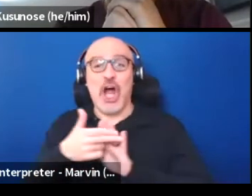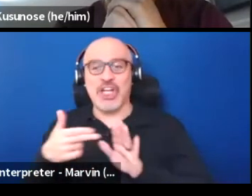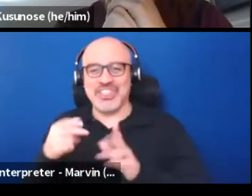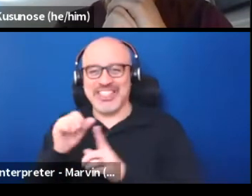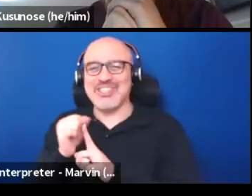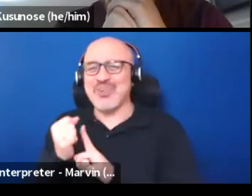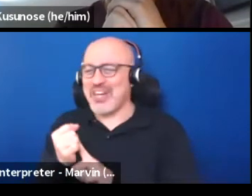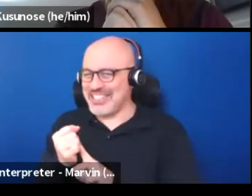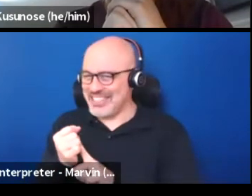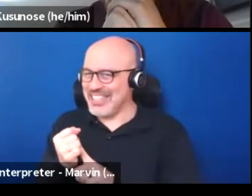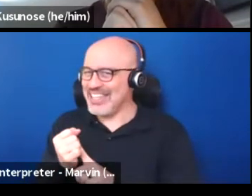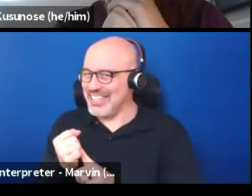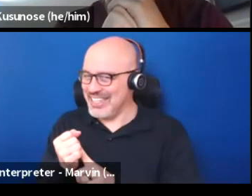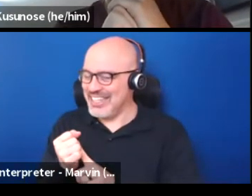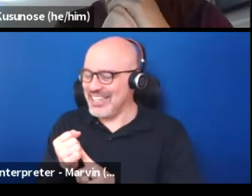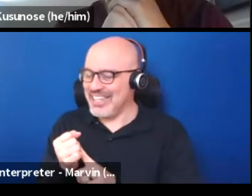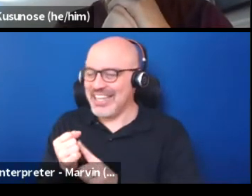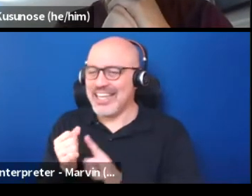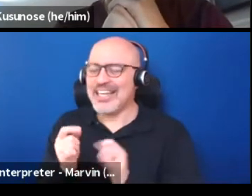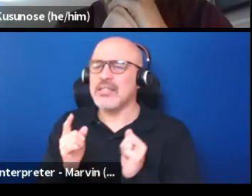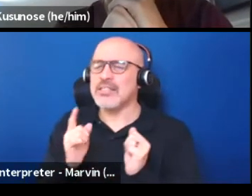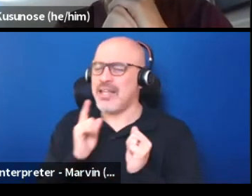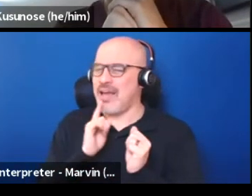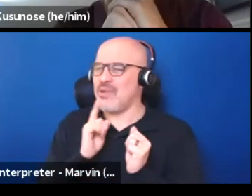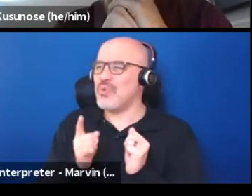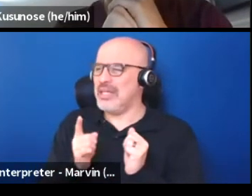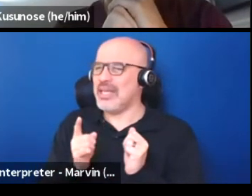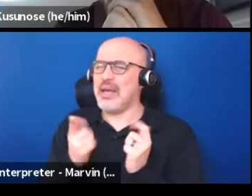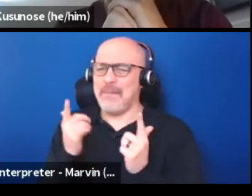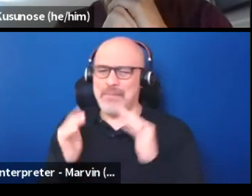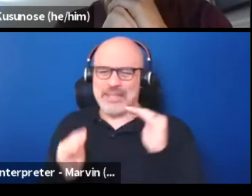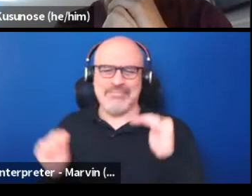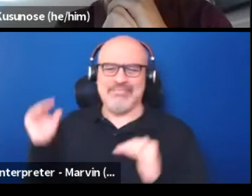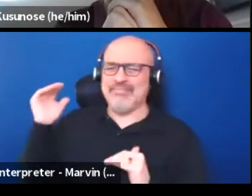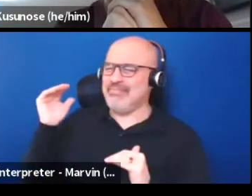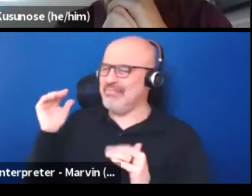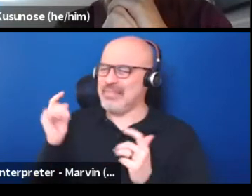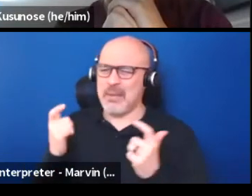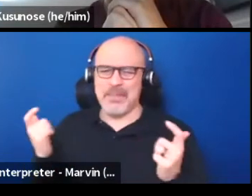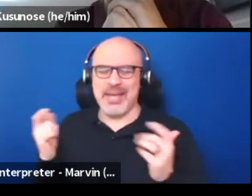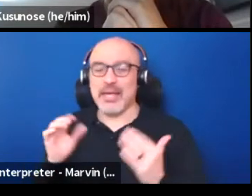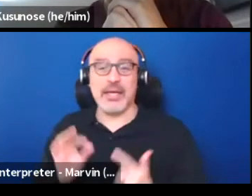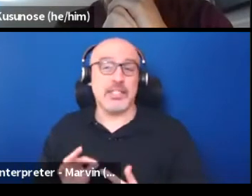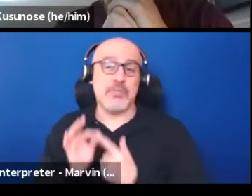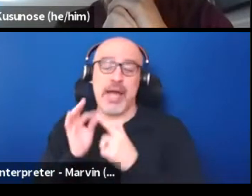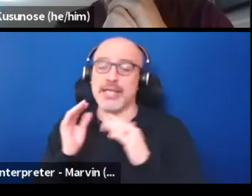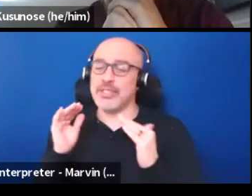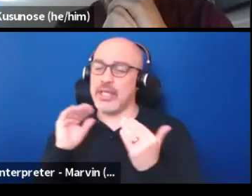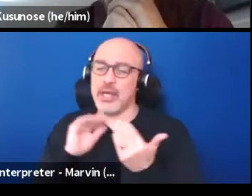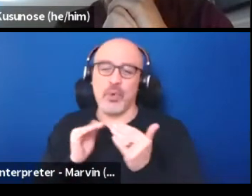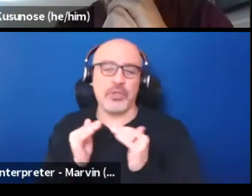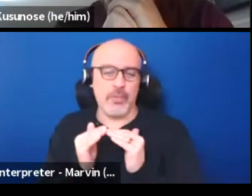which led to really huge inequities and disparities, especially in communities of color when it comes to domestic violence.